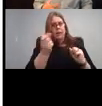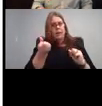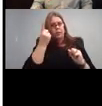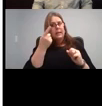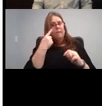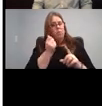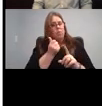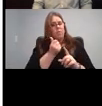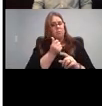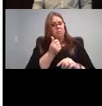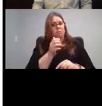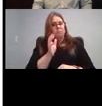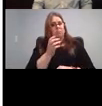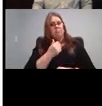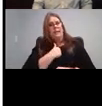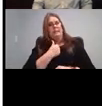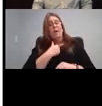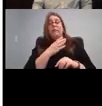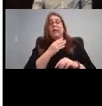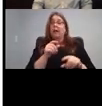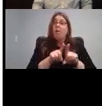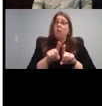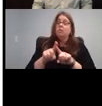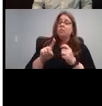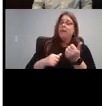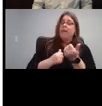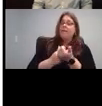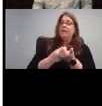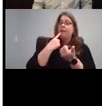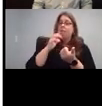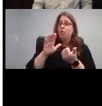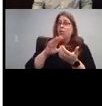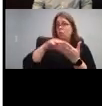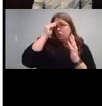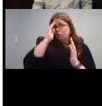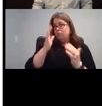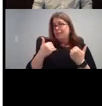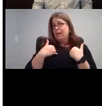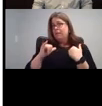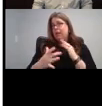something like this in your classroom.